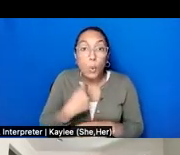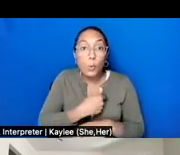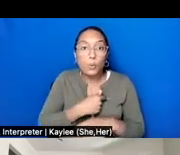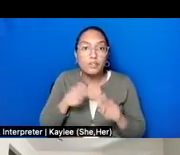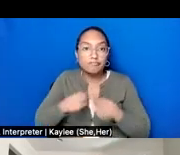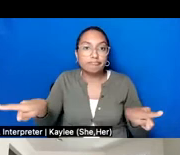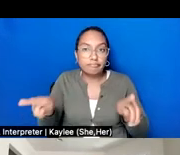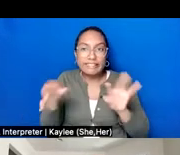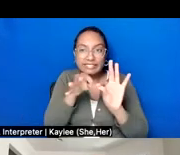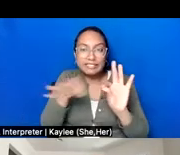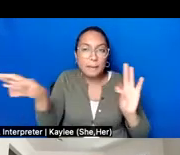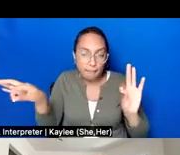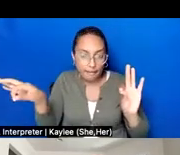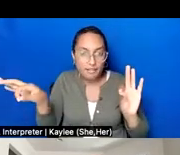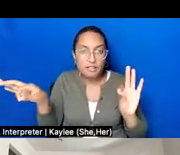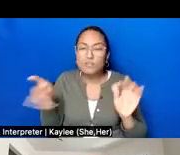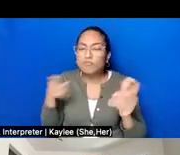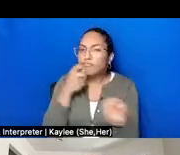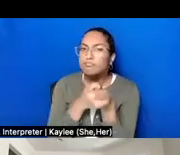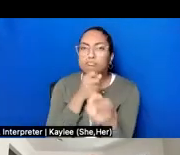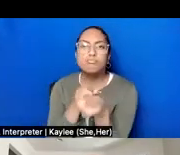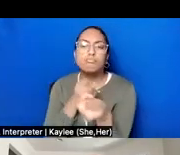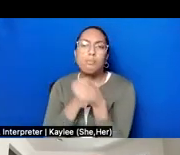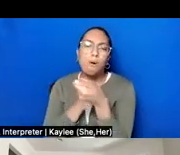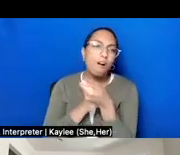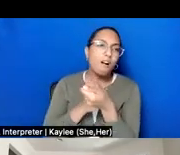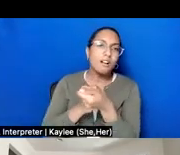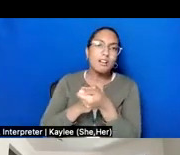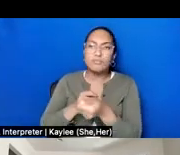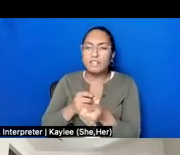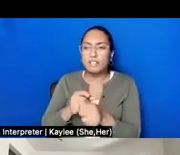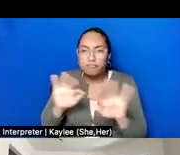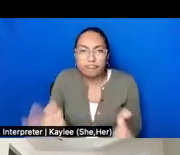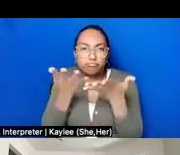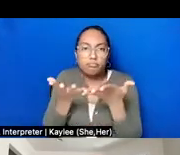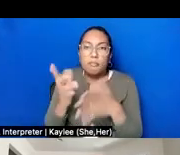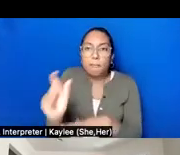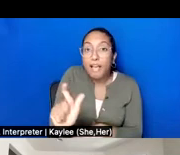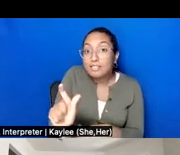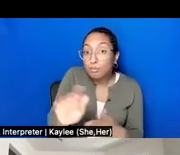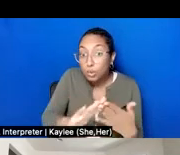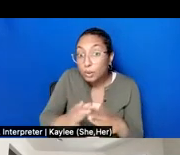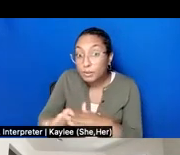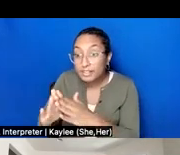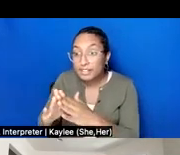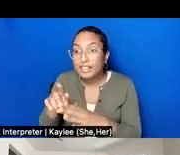supporting and affirming Muslim communities that- and this statement, which said "We want